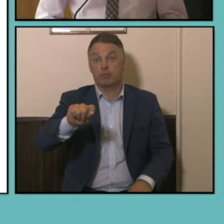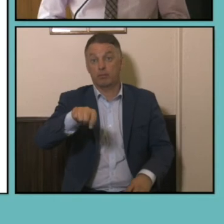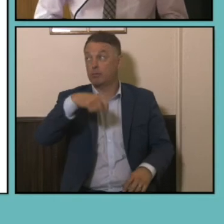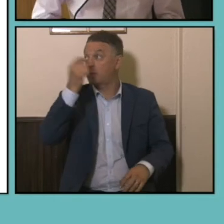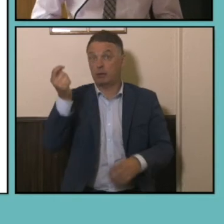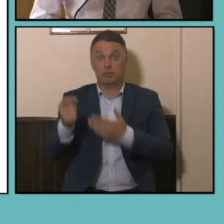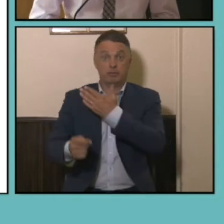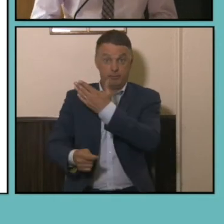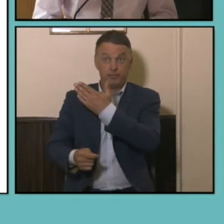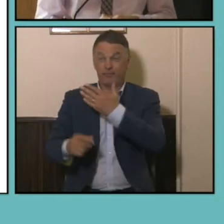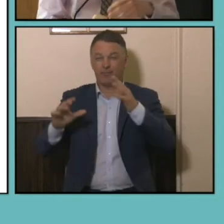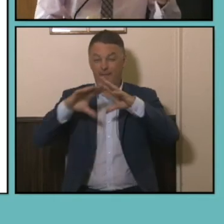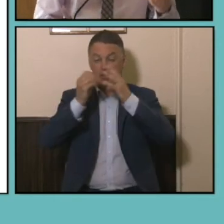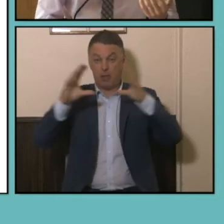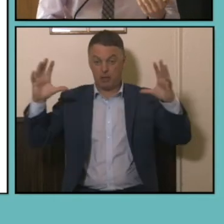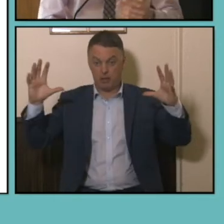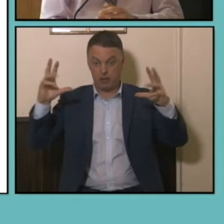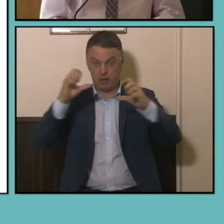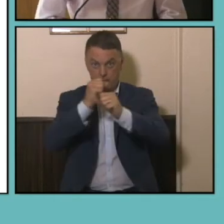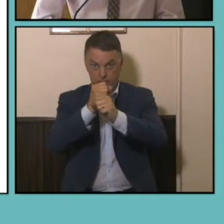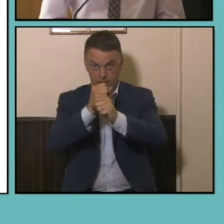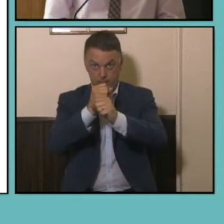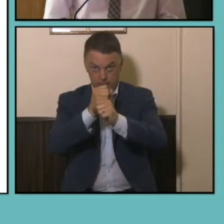into one slide here so on the Left you've got a level of qualification